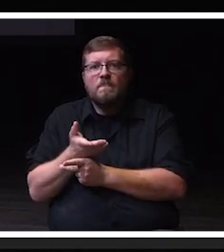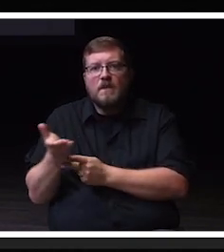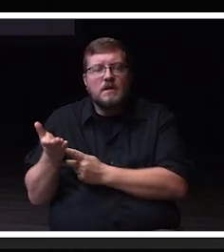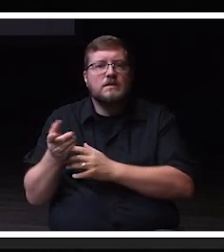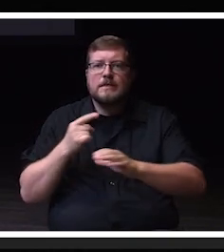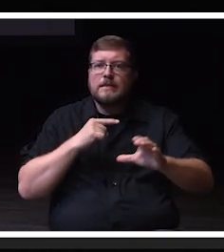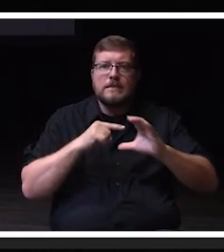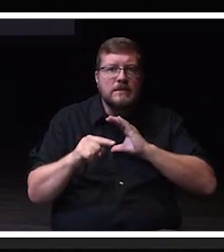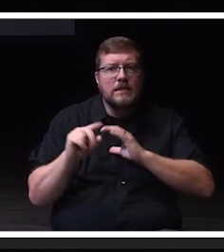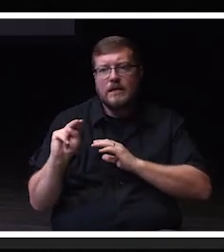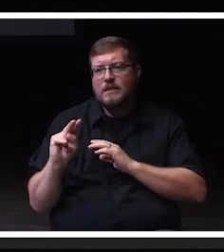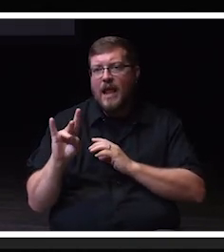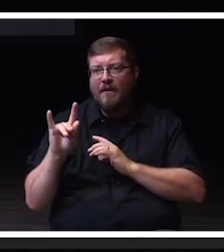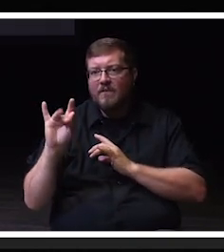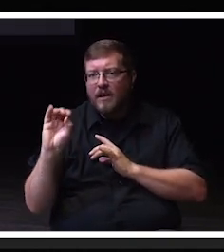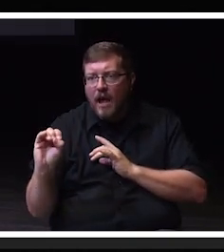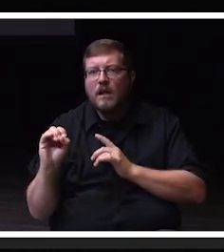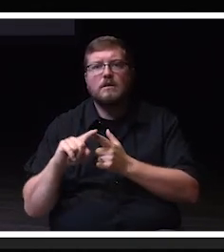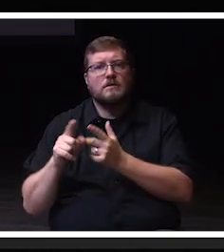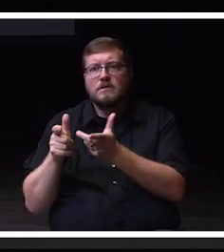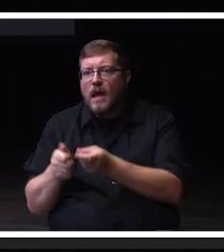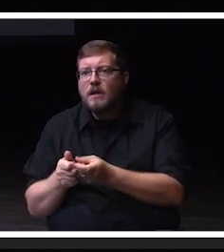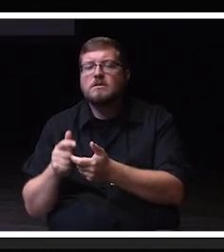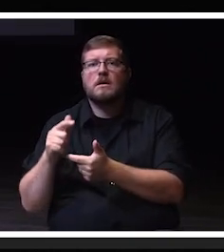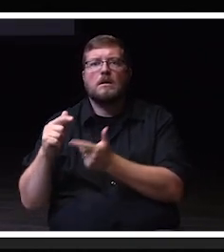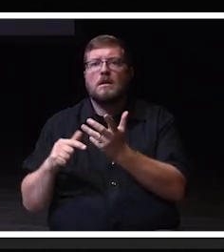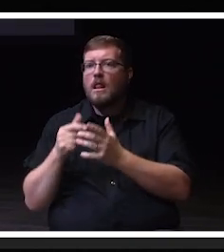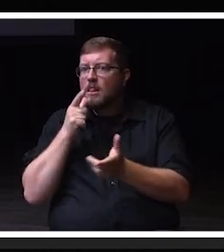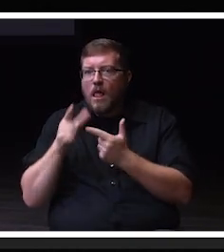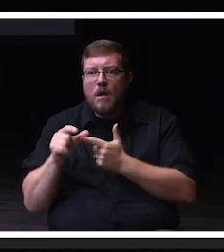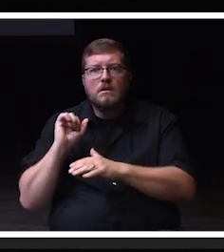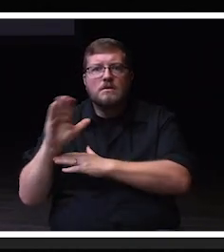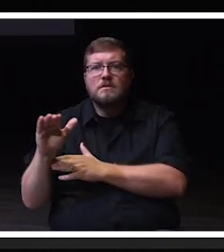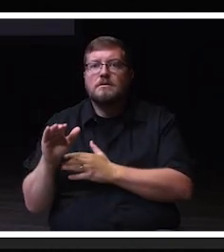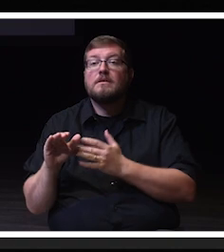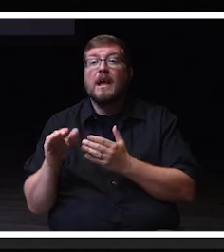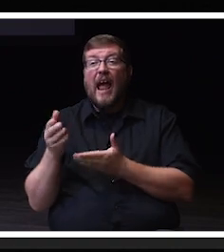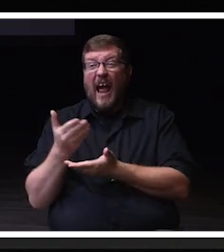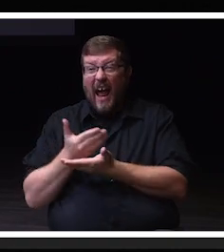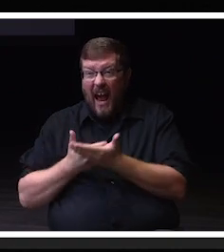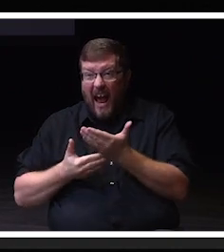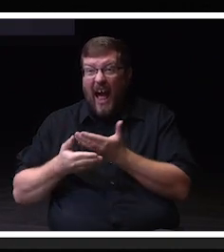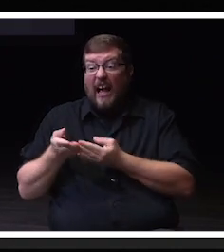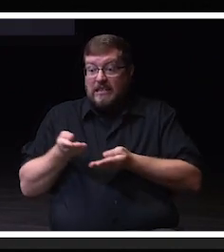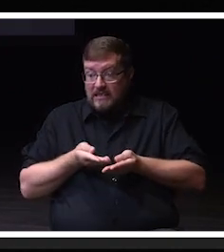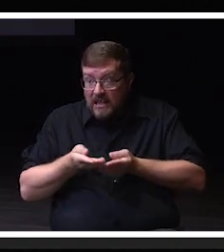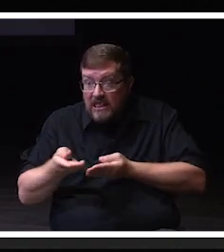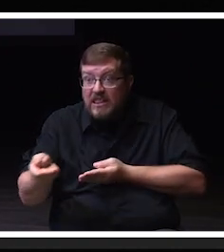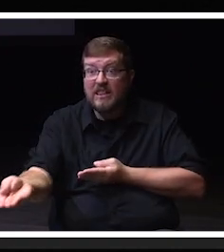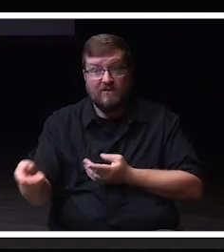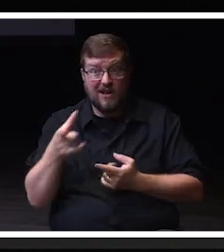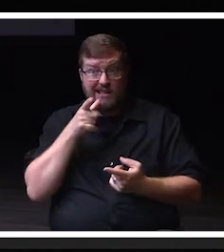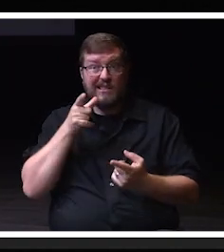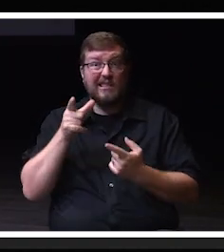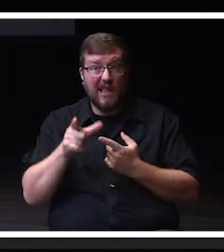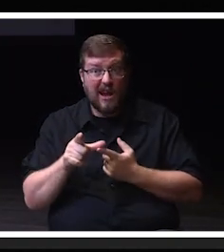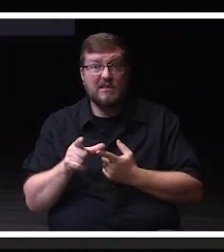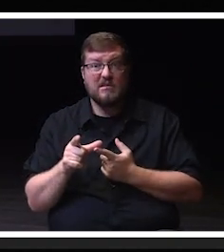text messages, letters, hand-delivered letters, hand-delivered letters to